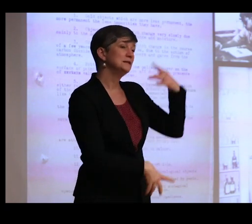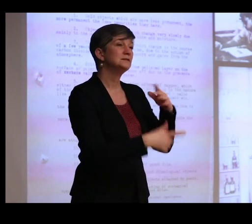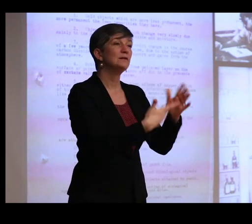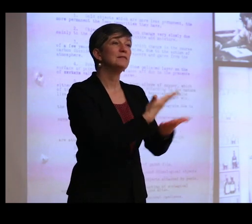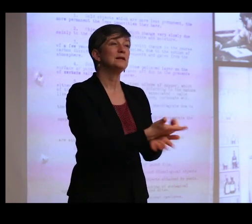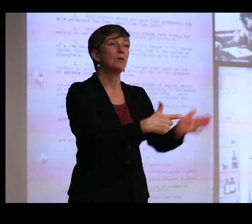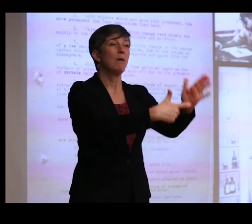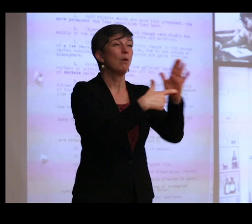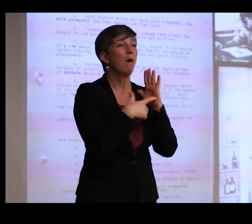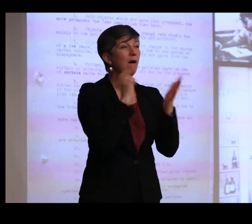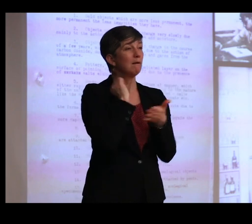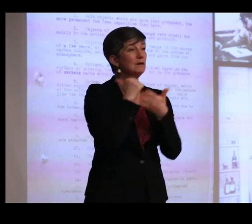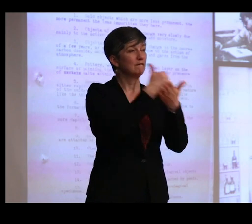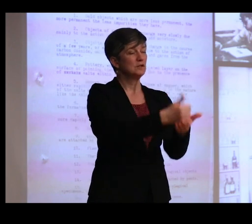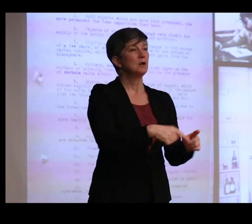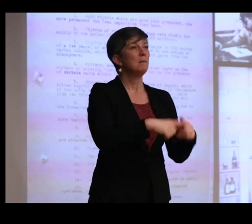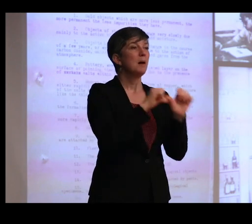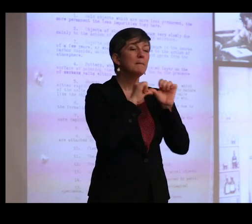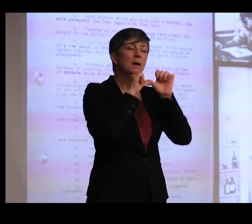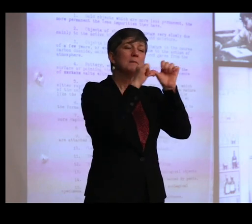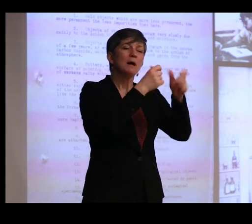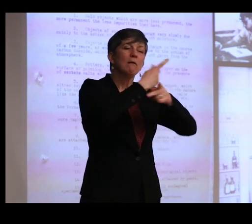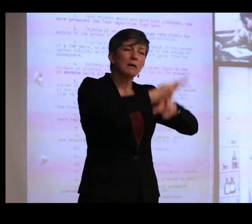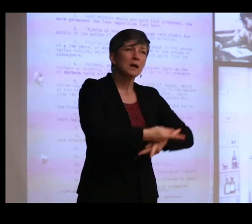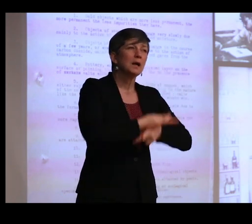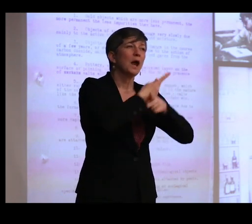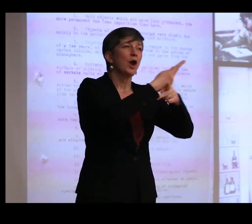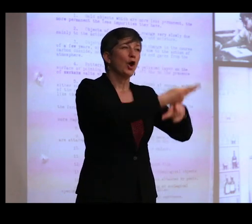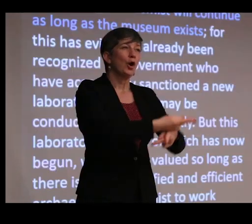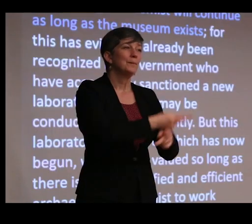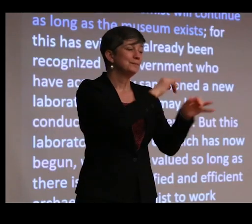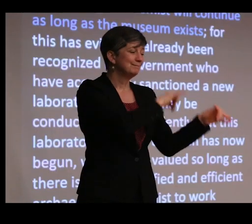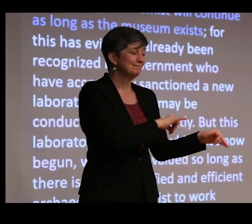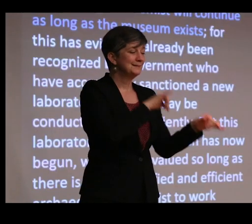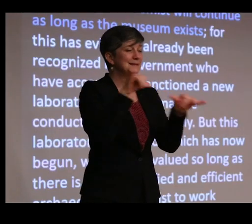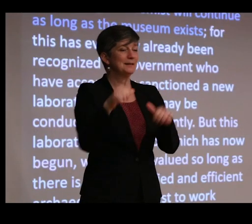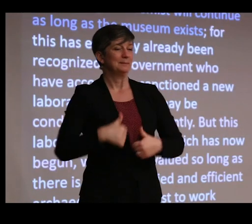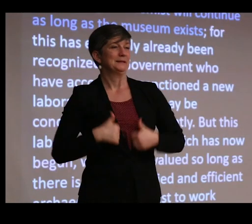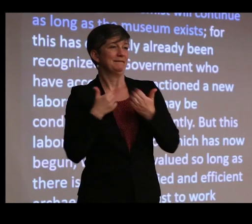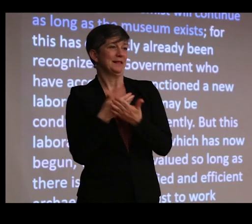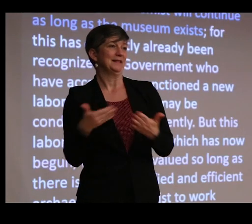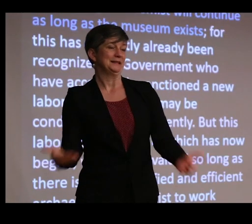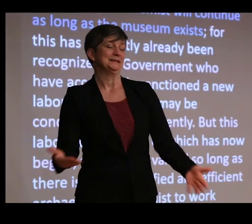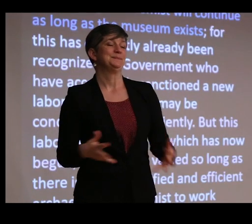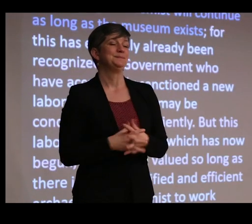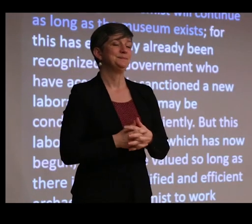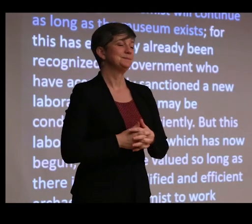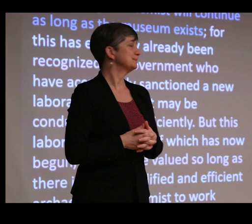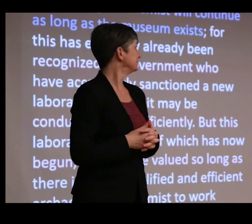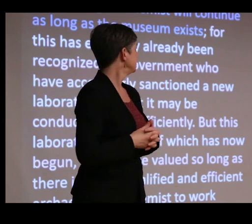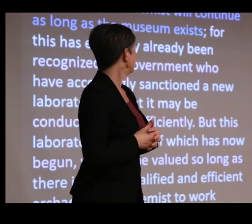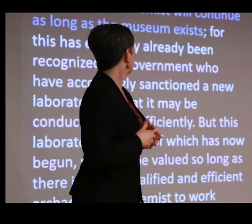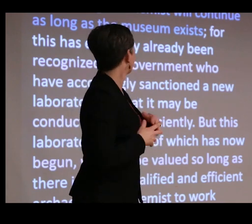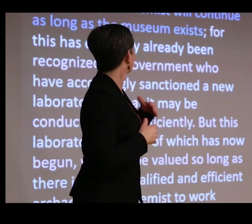But these require perpetual care and maintenance just like living things. This was something that Gravely came